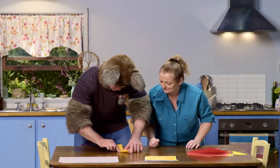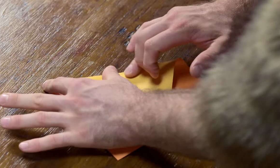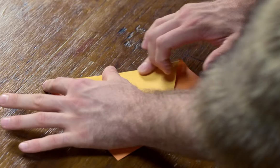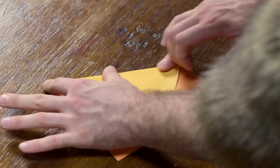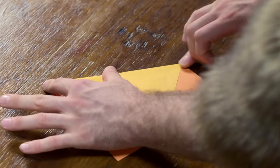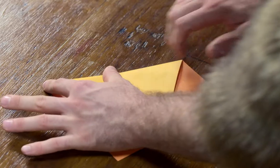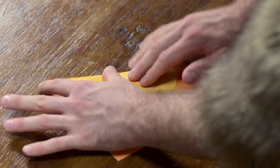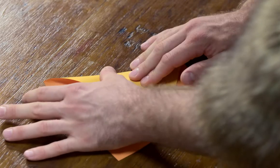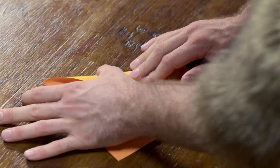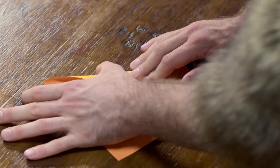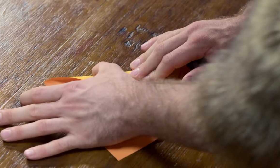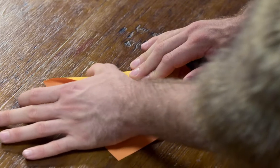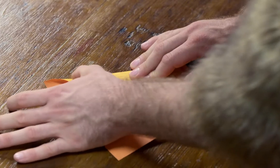Hmm.